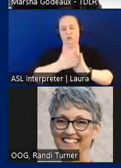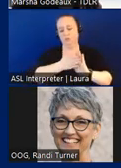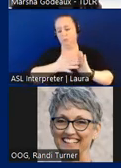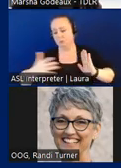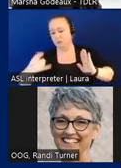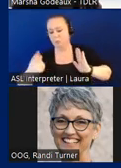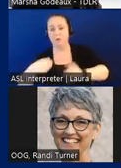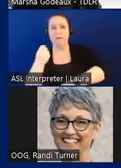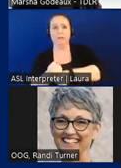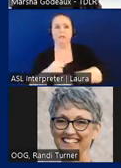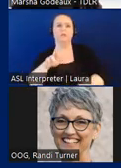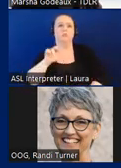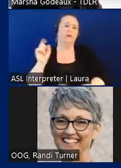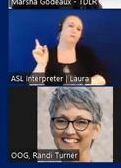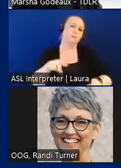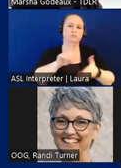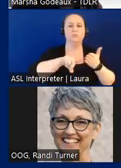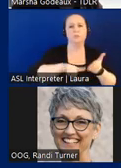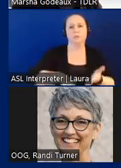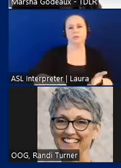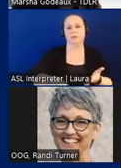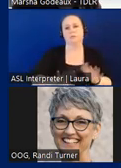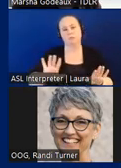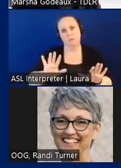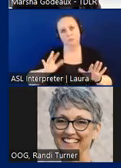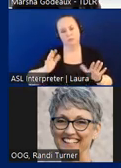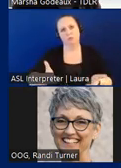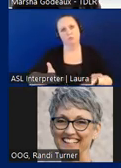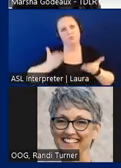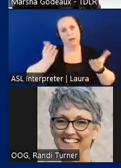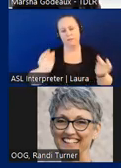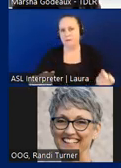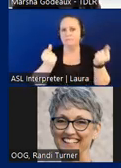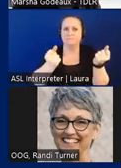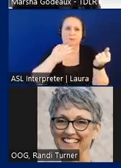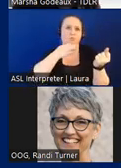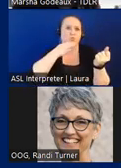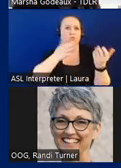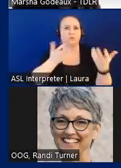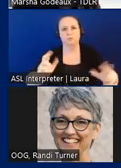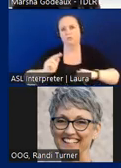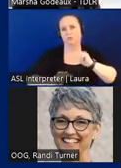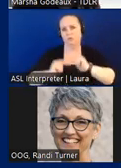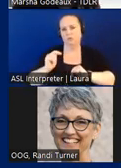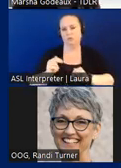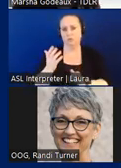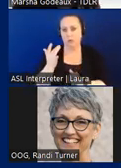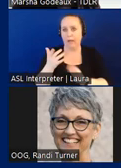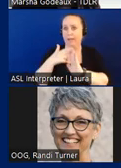for the inspection but it's highly recommended that the inspection occur as soon as the construction is completed because you got your contractors on hand right then